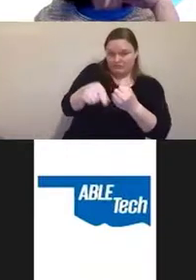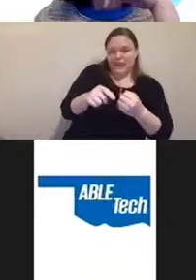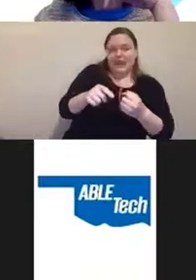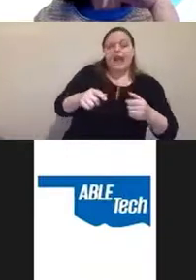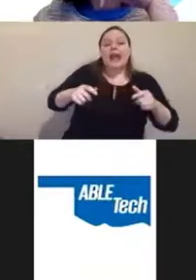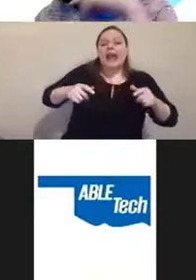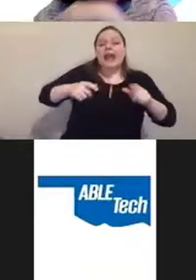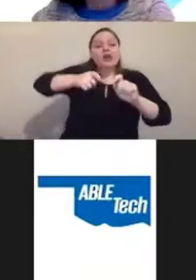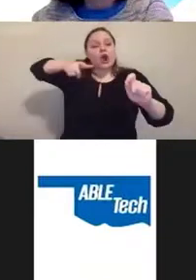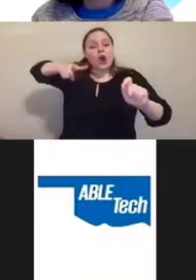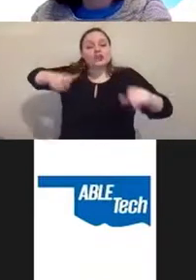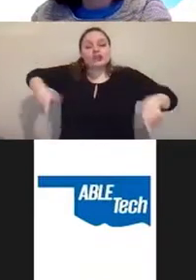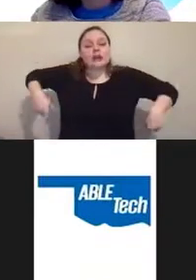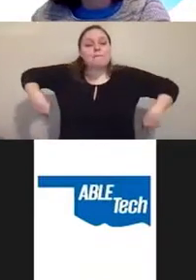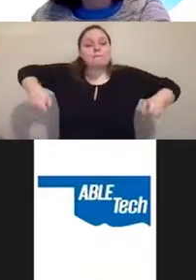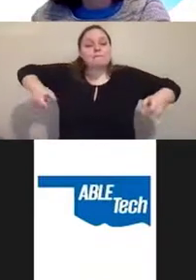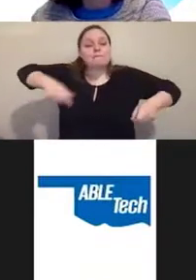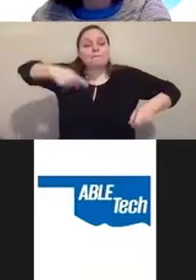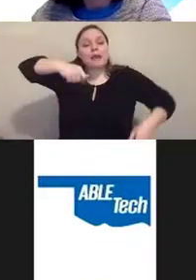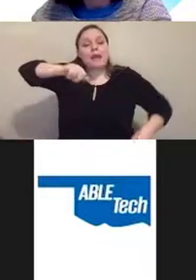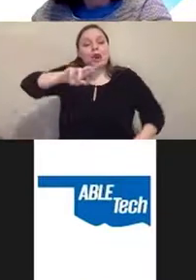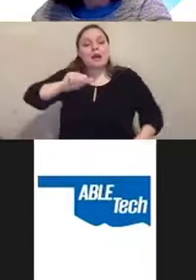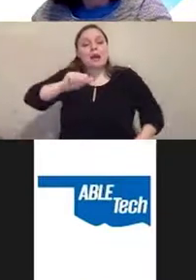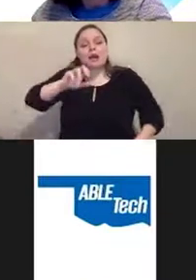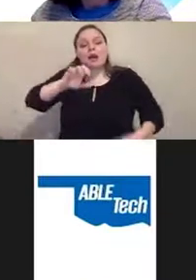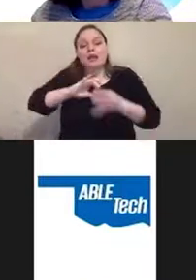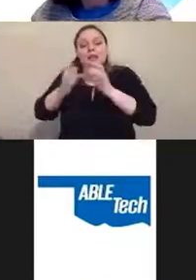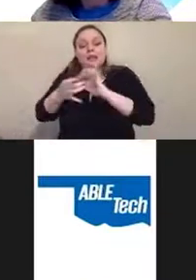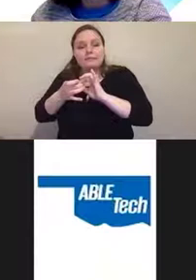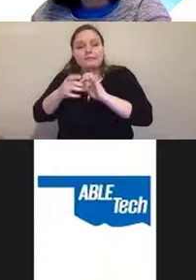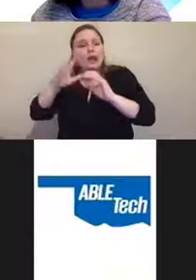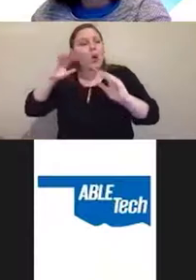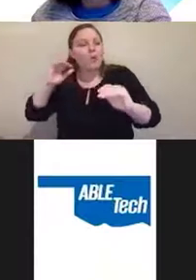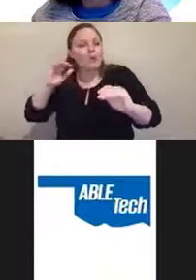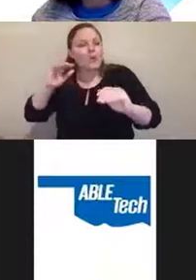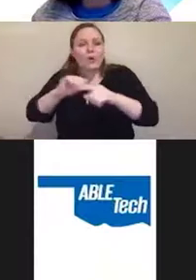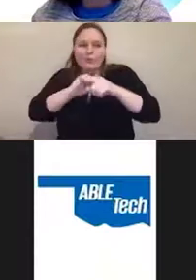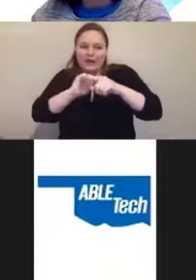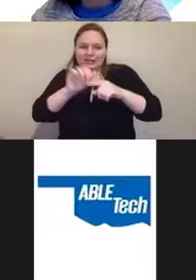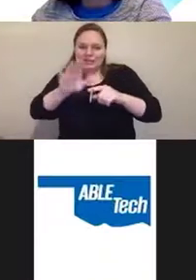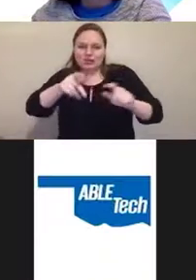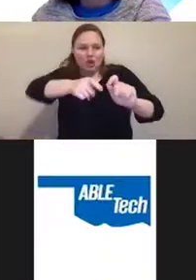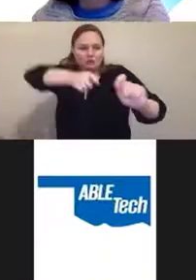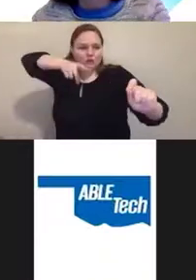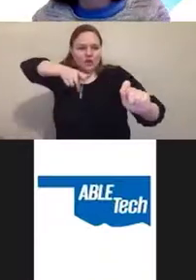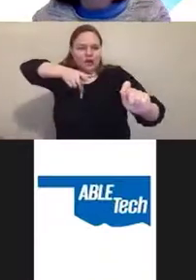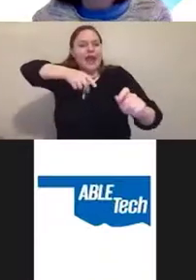practices her shots against hay bales for two hours every day at 40 meters distance.